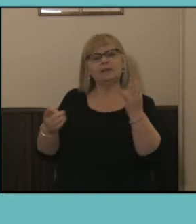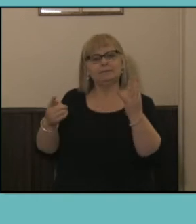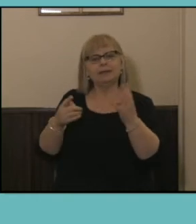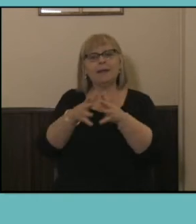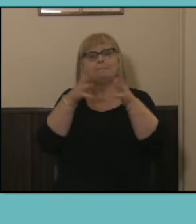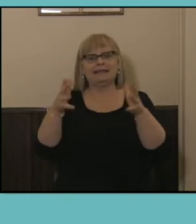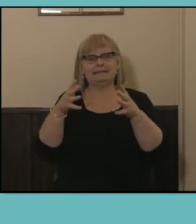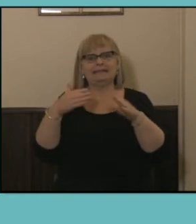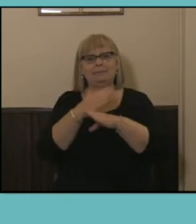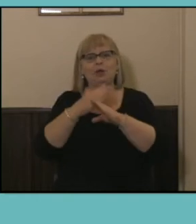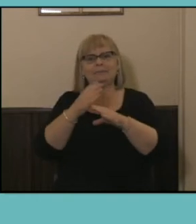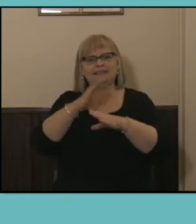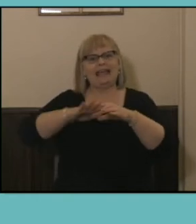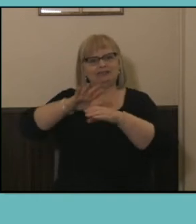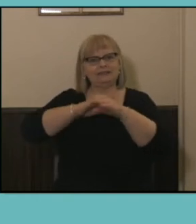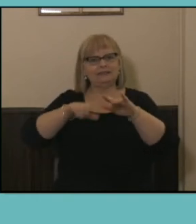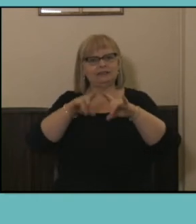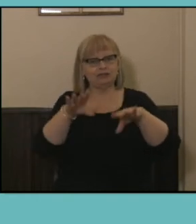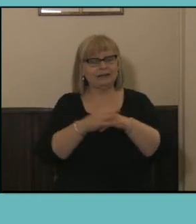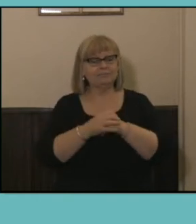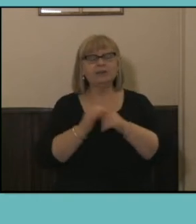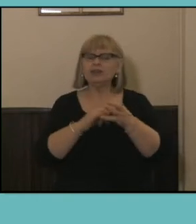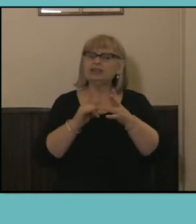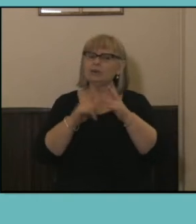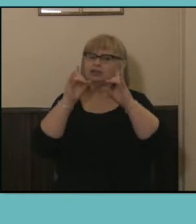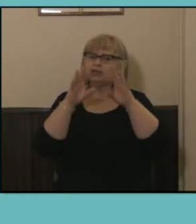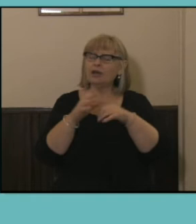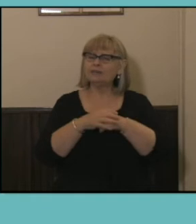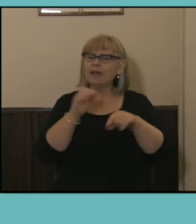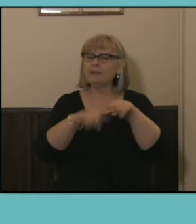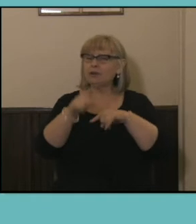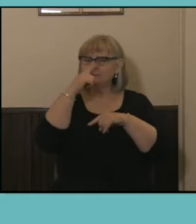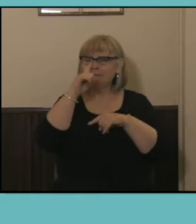in Australia. So this partly reflects the effects of the ageing population, an